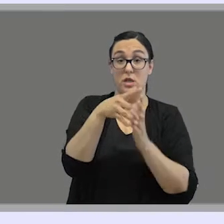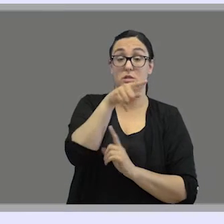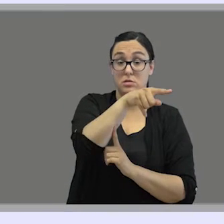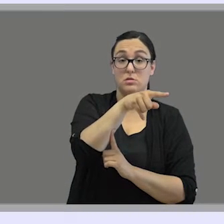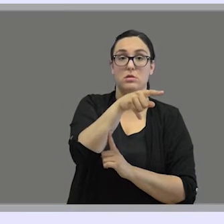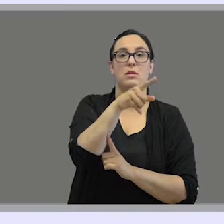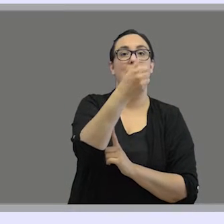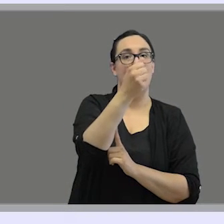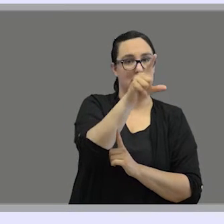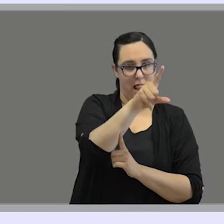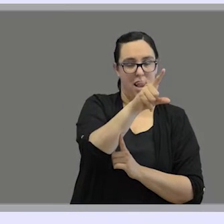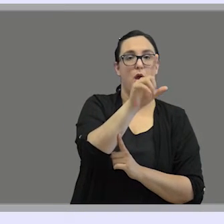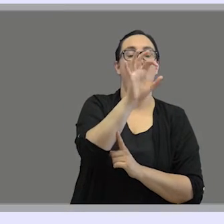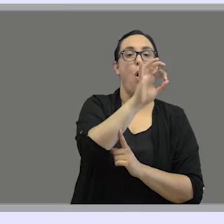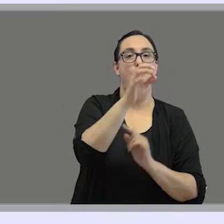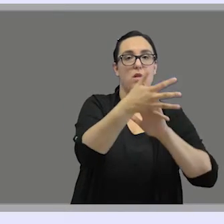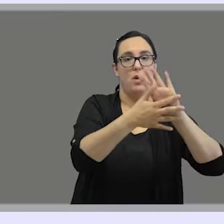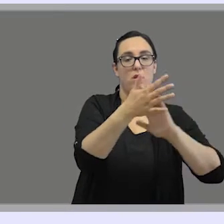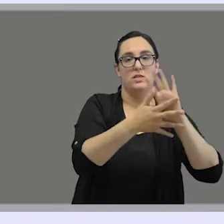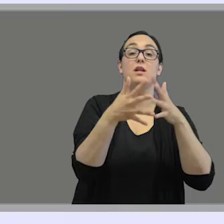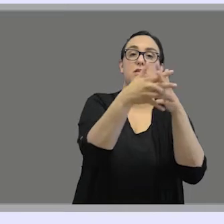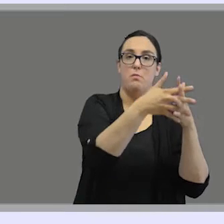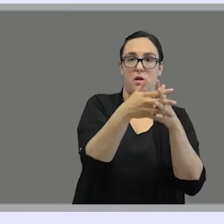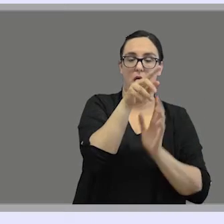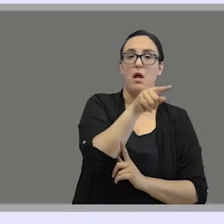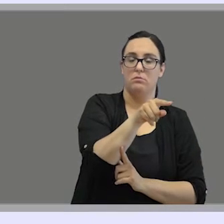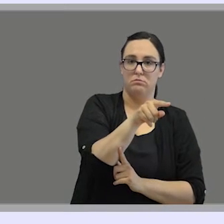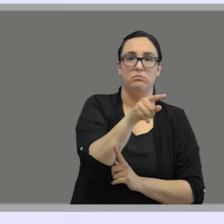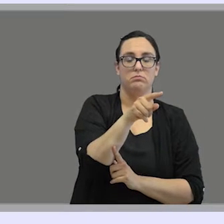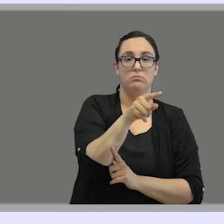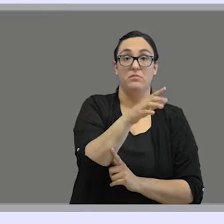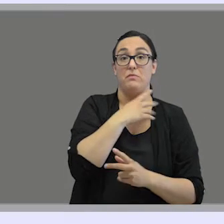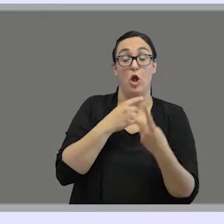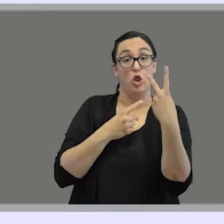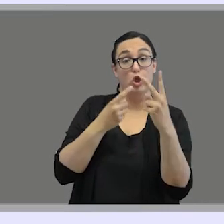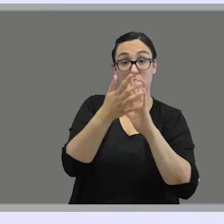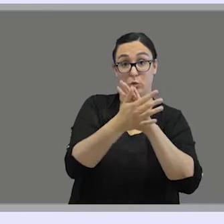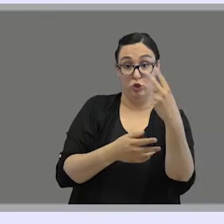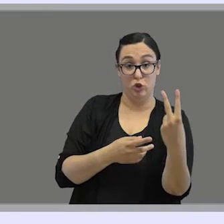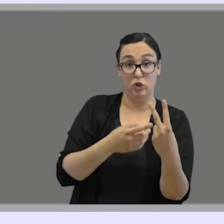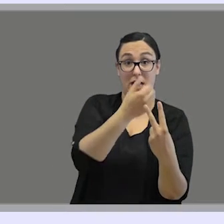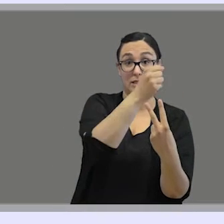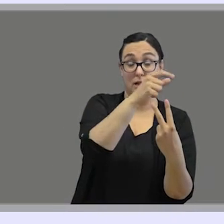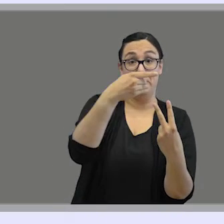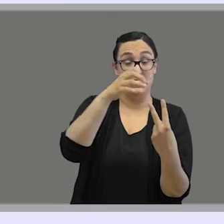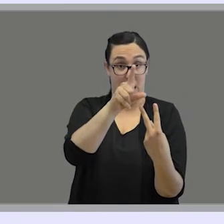ASL or American Sign Language. These two sign languages